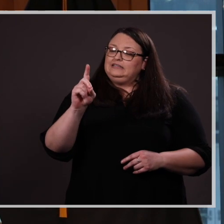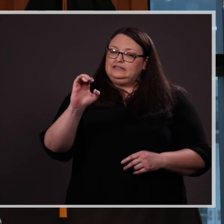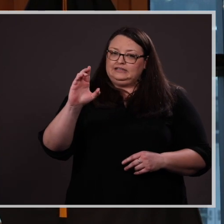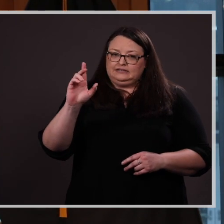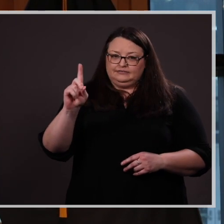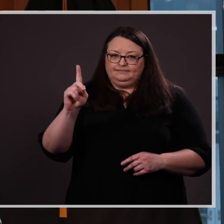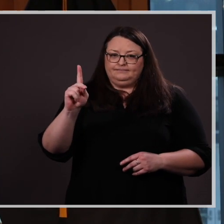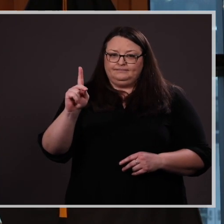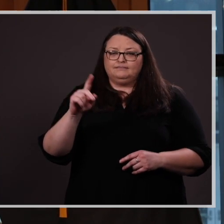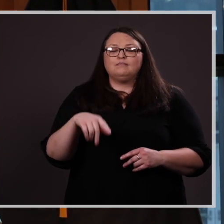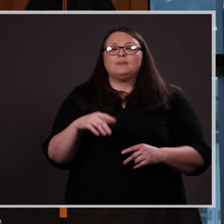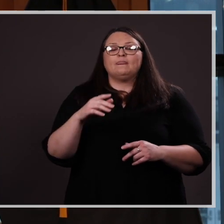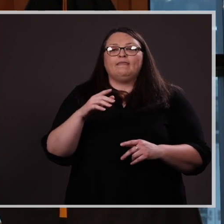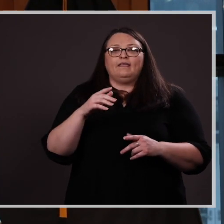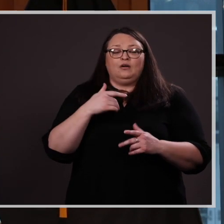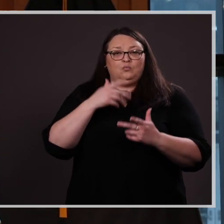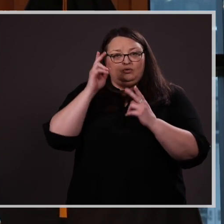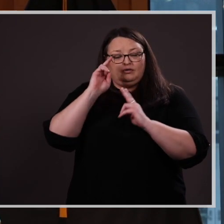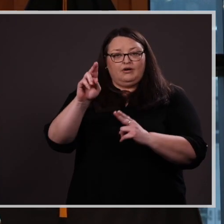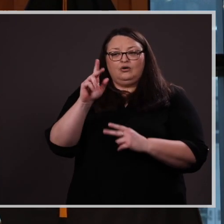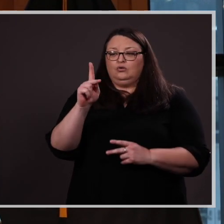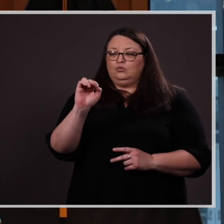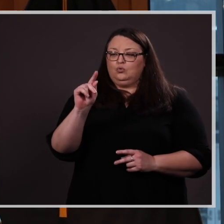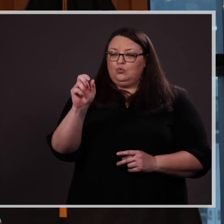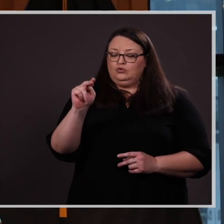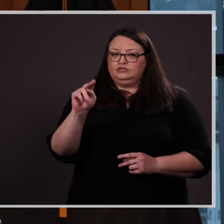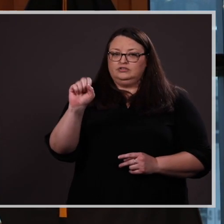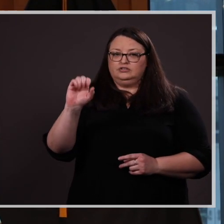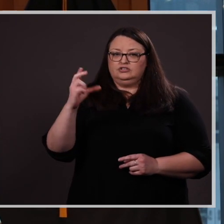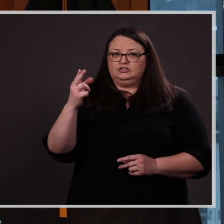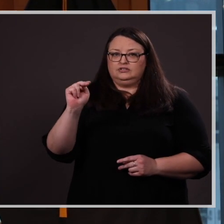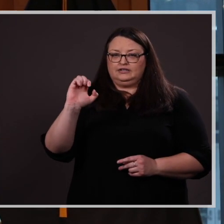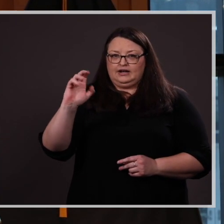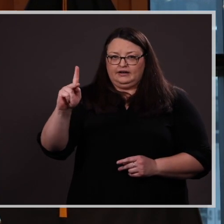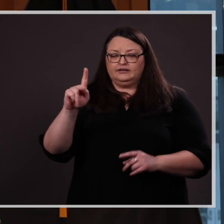It is my pleasure to honor Kolten Schnack as our Dean’s Award Winner.